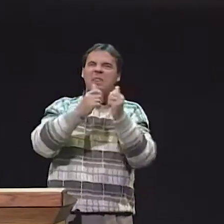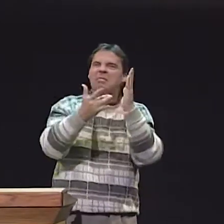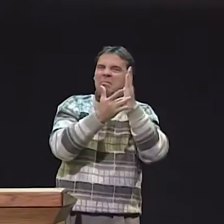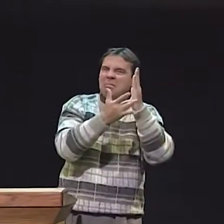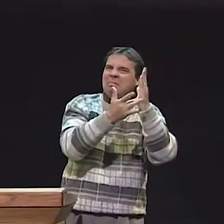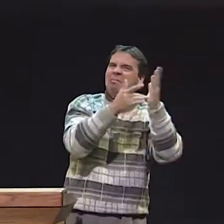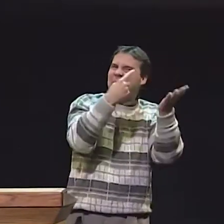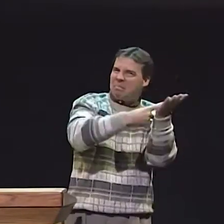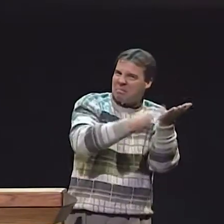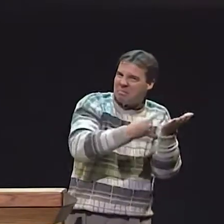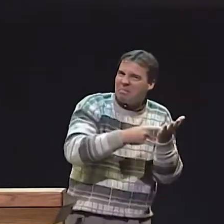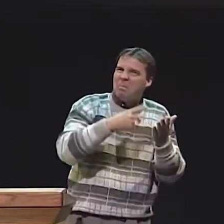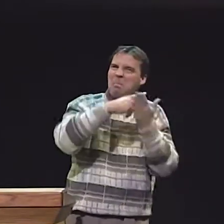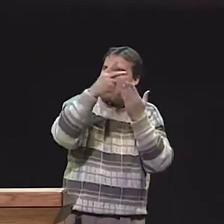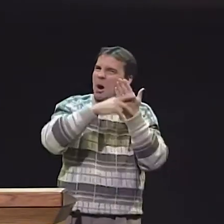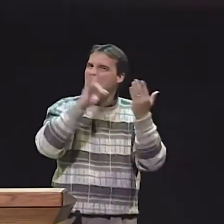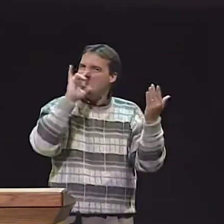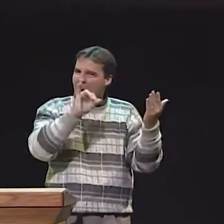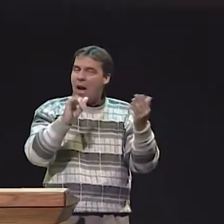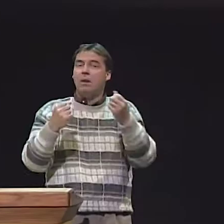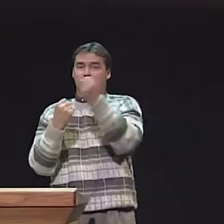HOWEVER, NOT NECESSARILY WITH STORYTELLING.